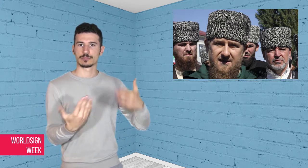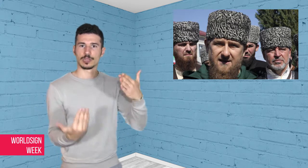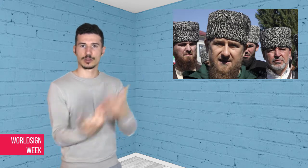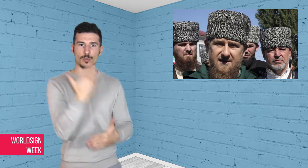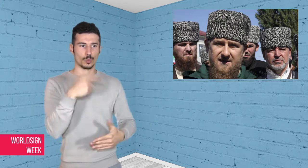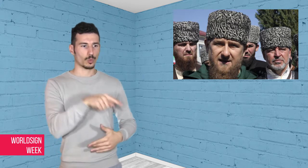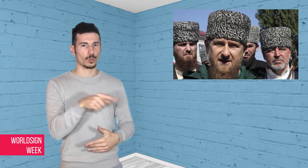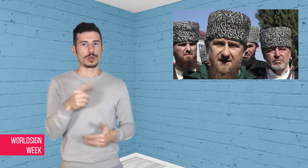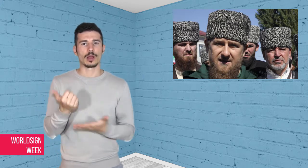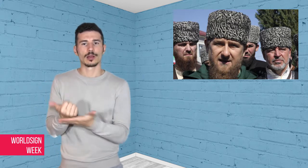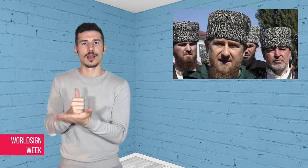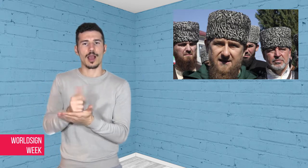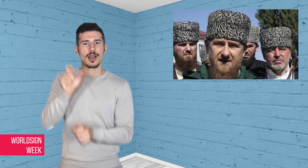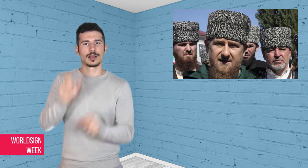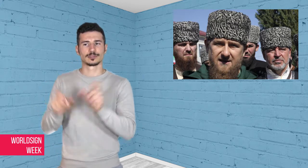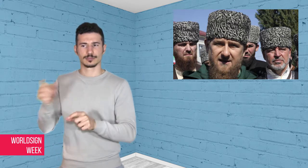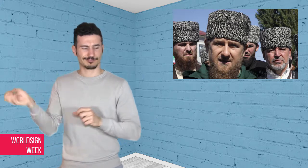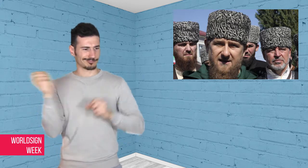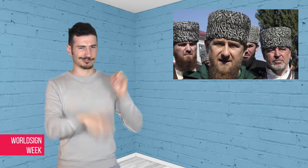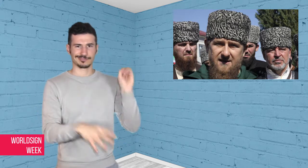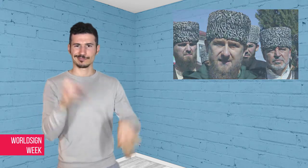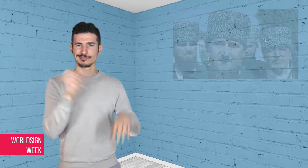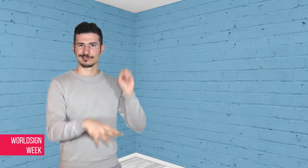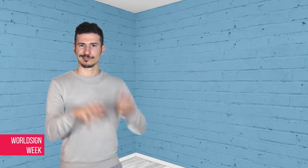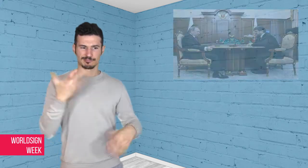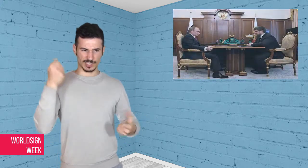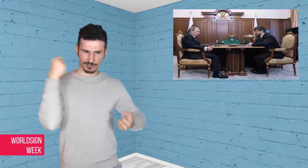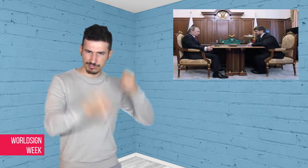United Kingdom and Germany have called